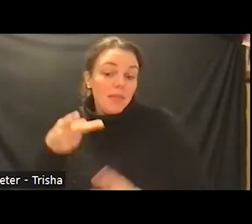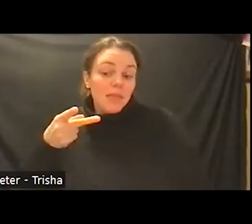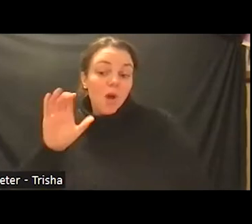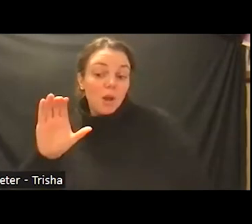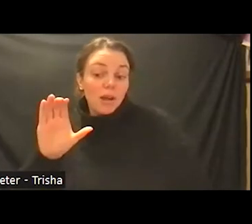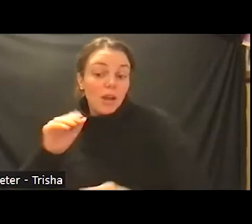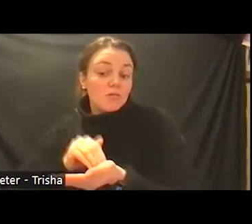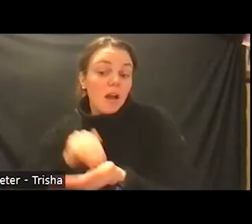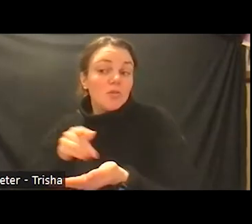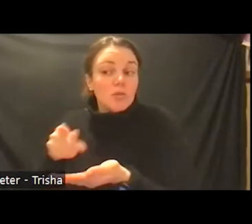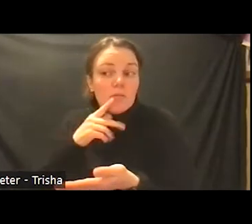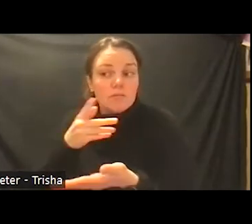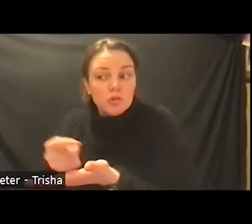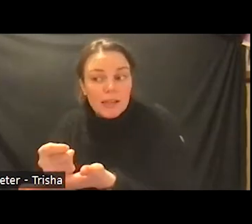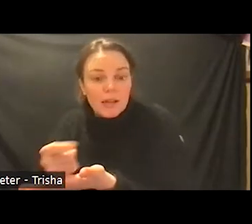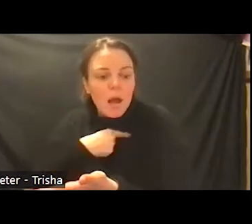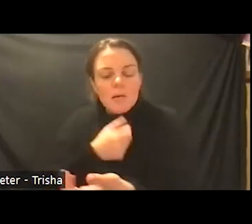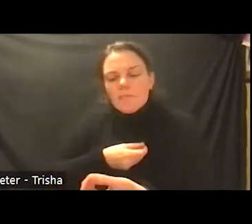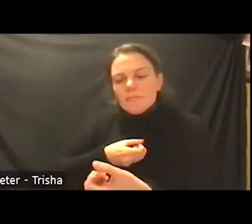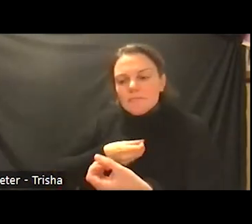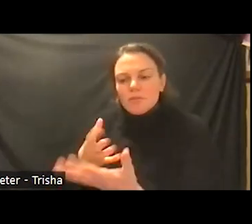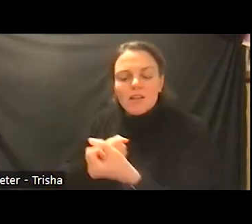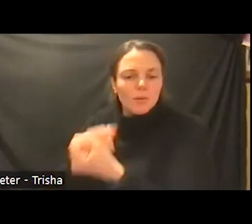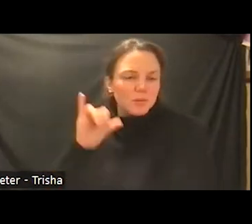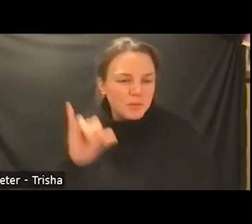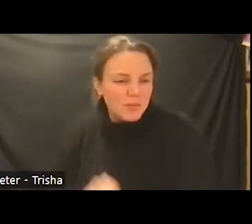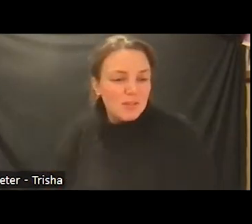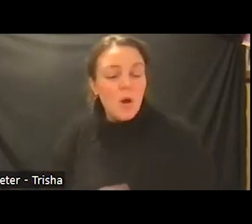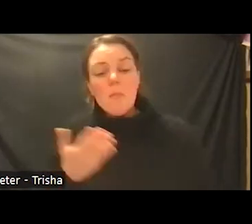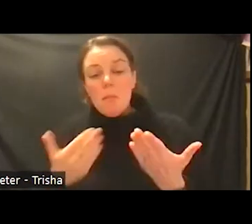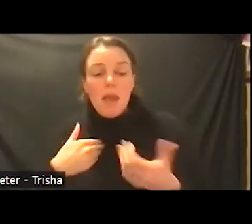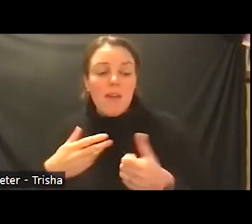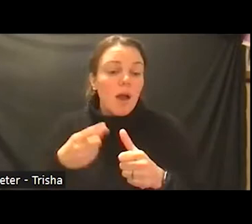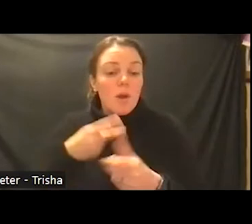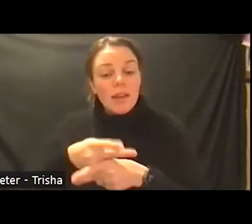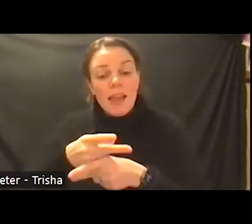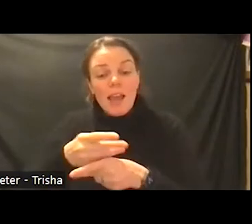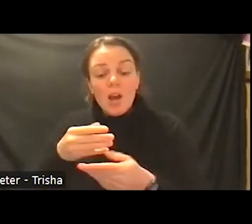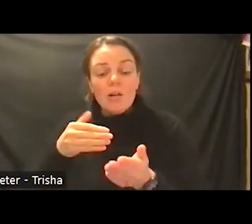are are treating so if we have primary care providers who are prescribing buprenorphine to